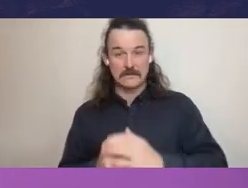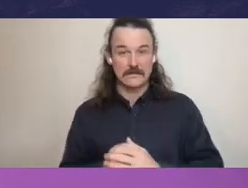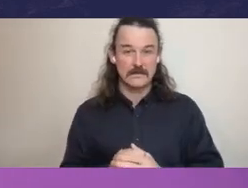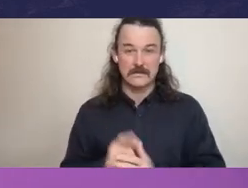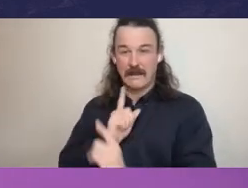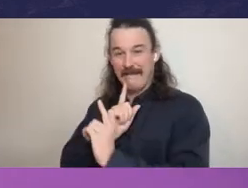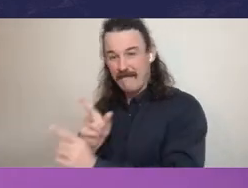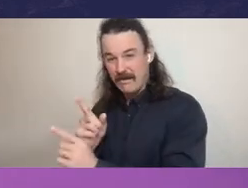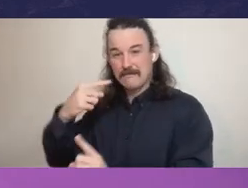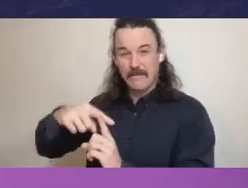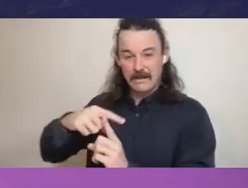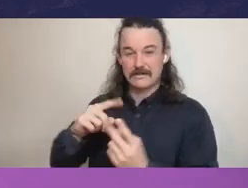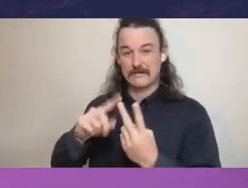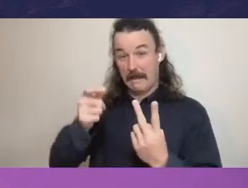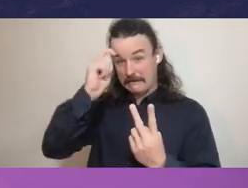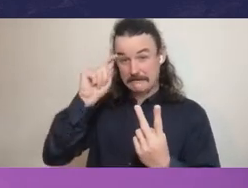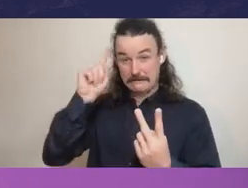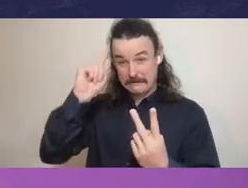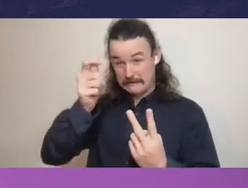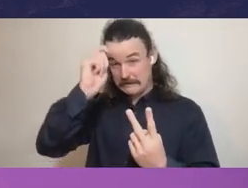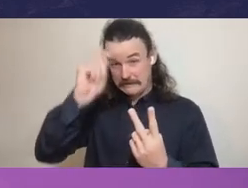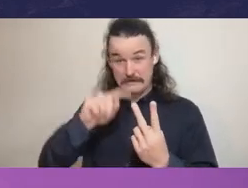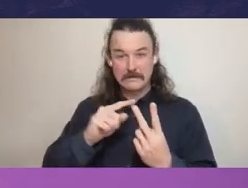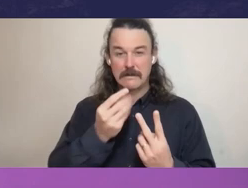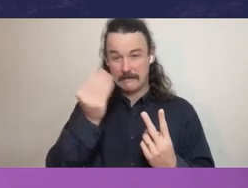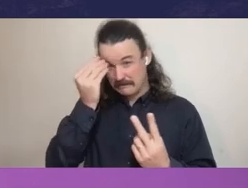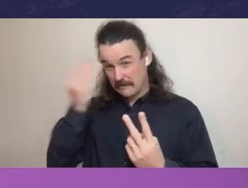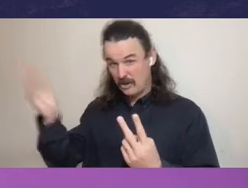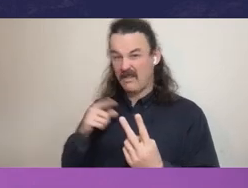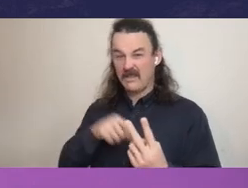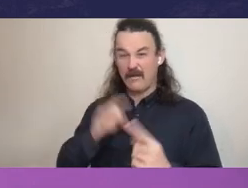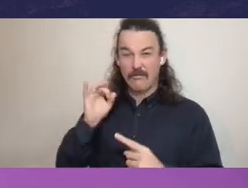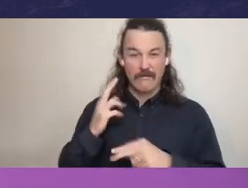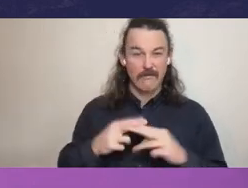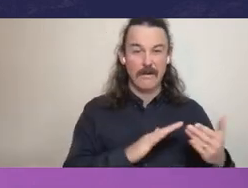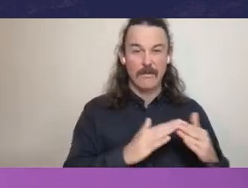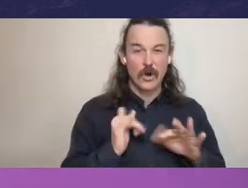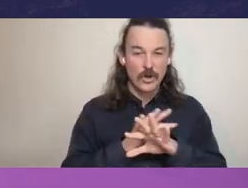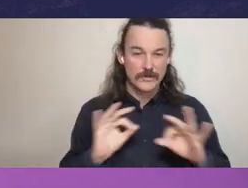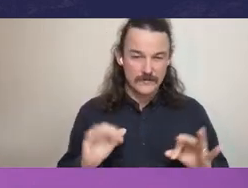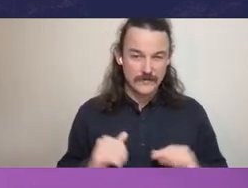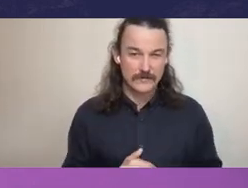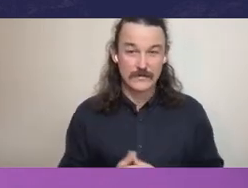the power is not being exercised for the purpose for which it was intended.